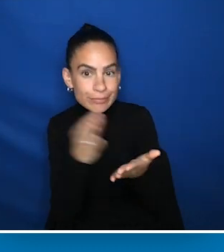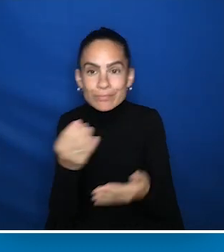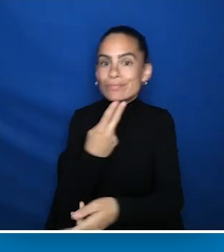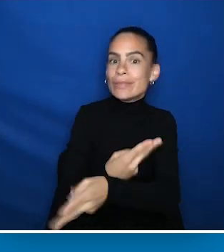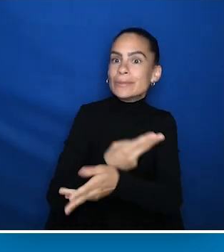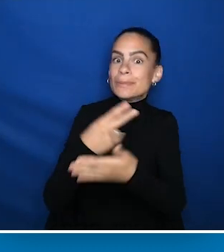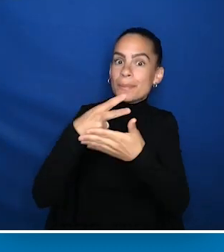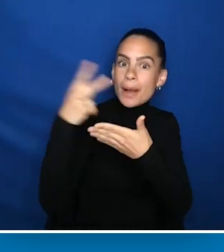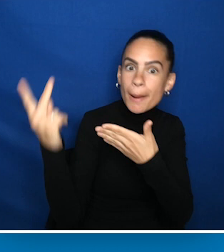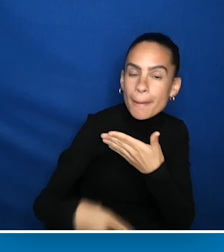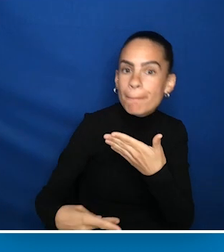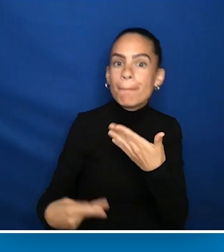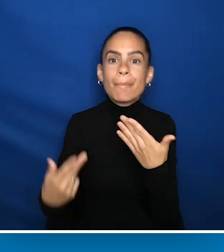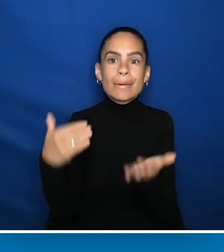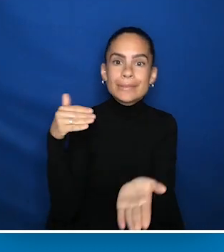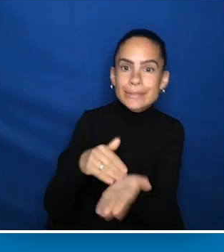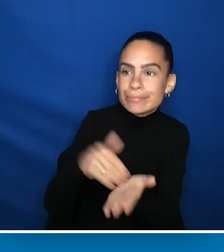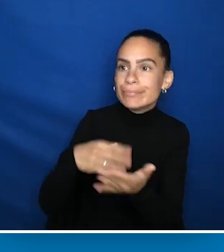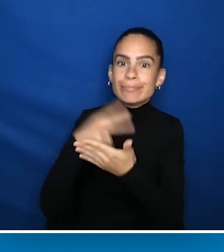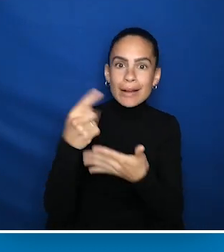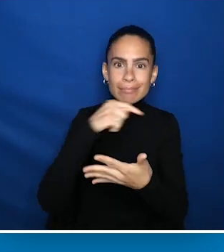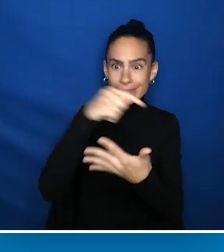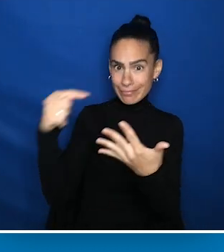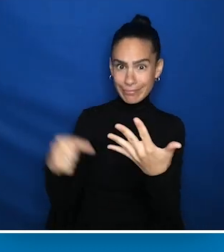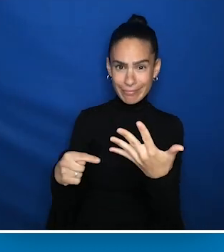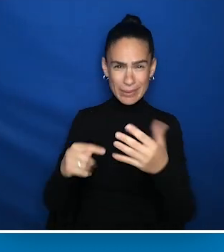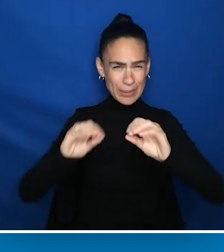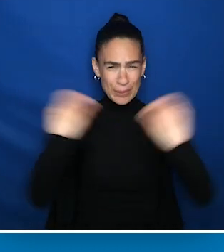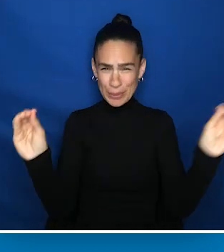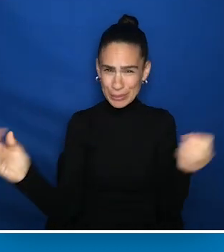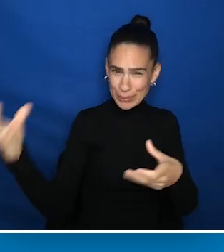fail to incorporate disability clinical care into curricula or training.